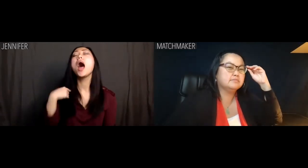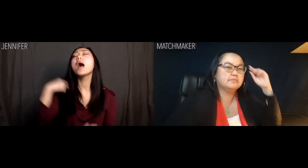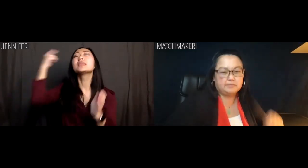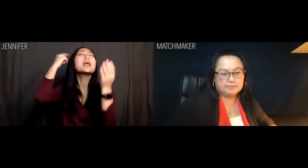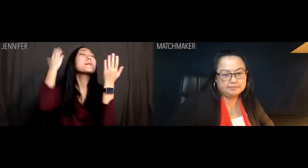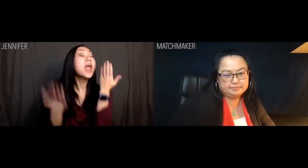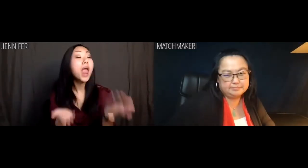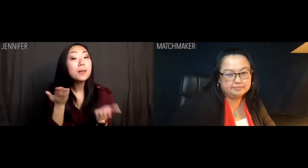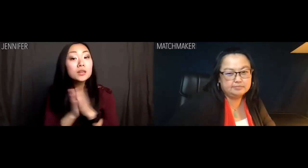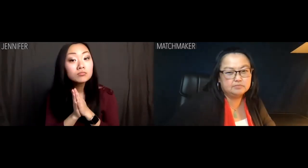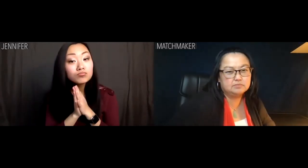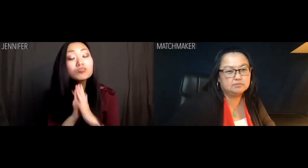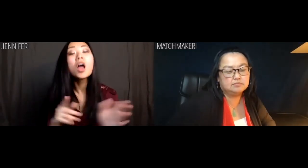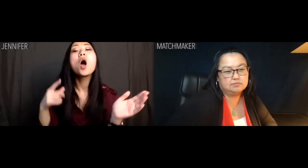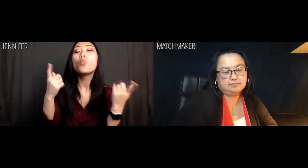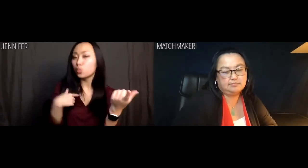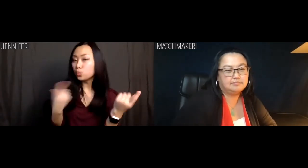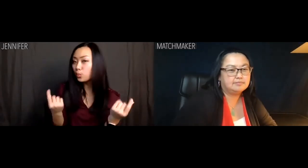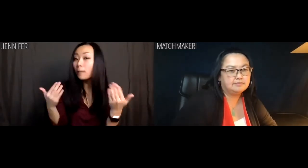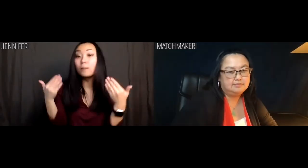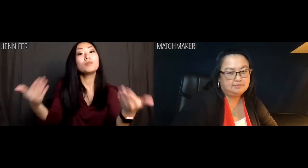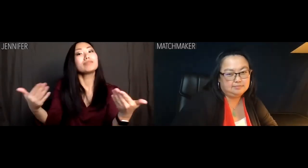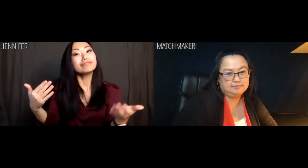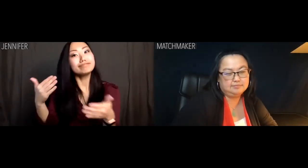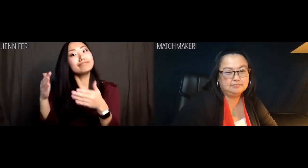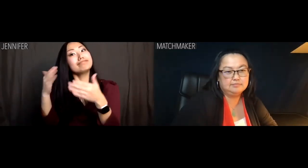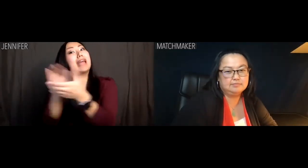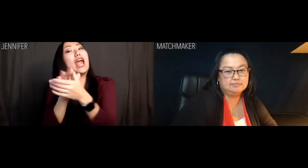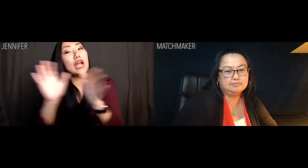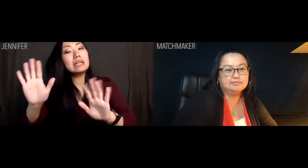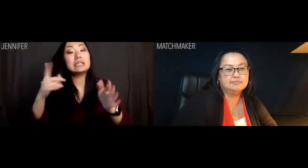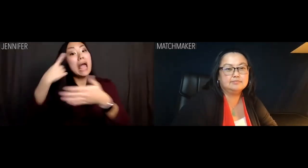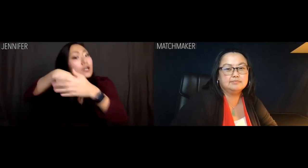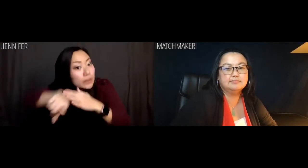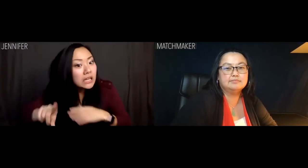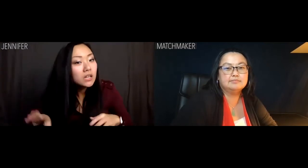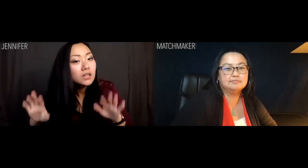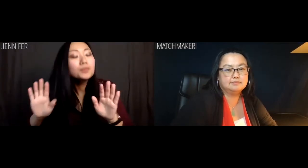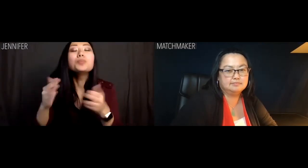I'm thinking maybe what I need before getting married next week